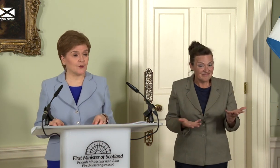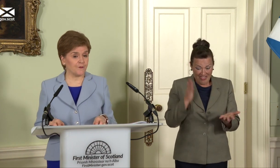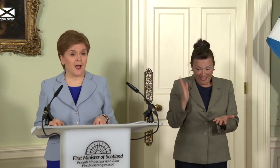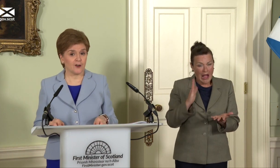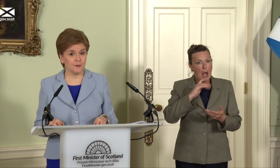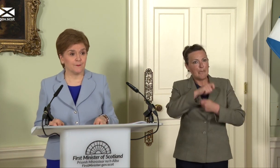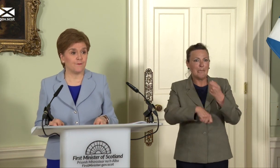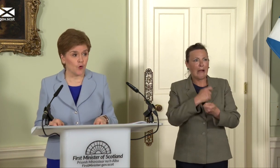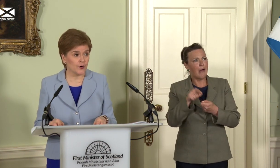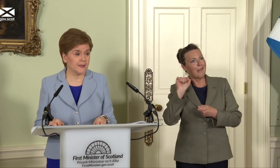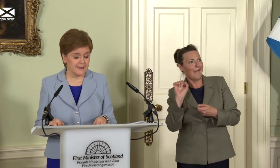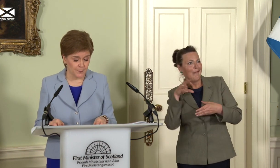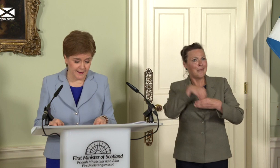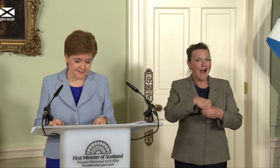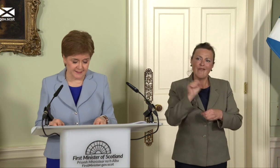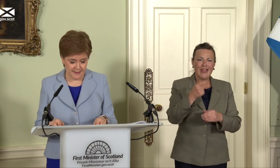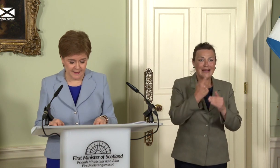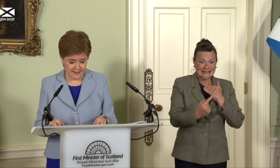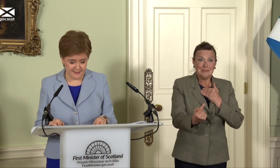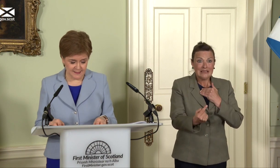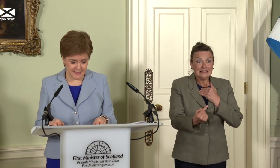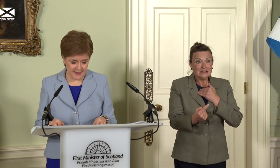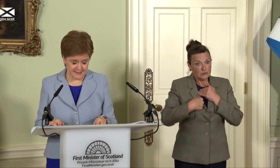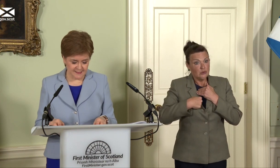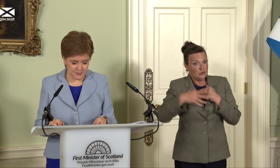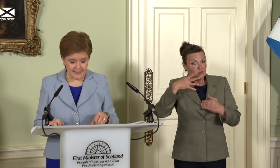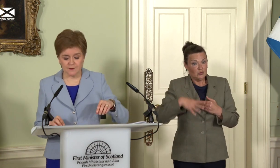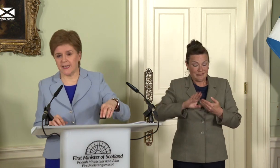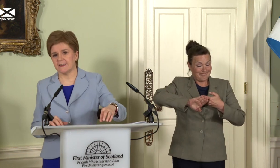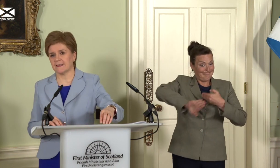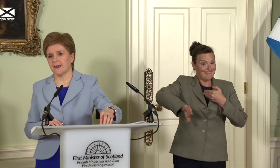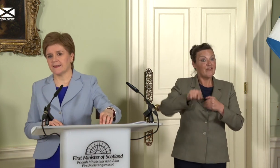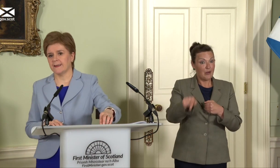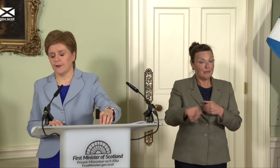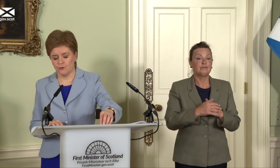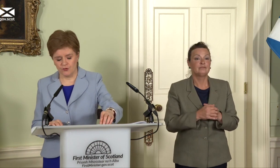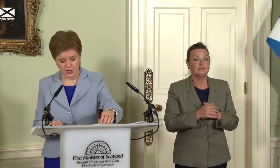the argument for independence - and it is to that substantive case that I now return.